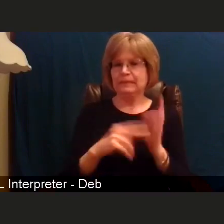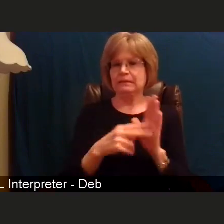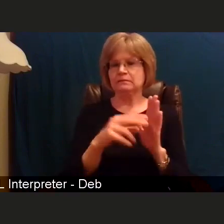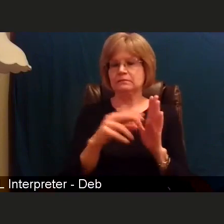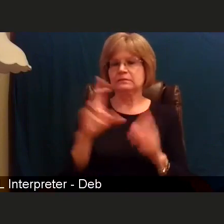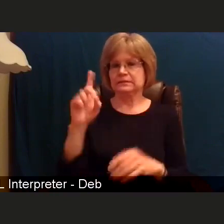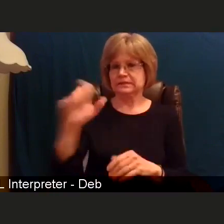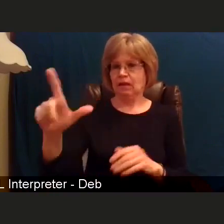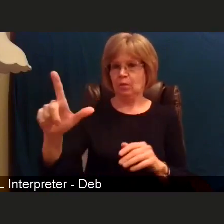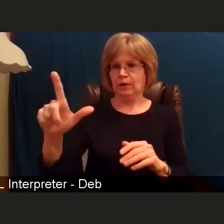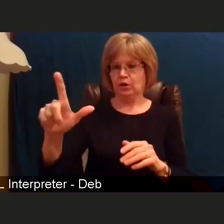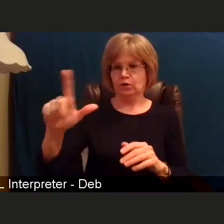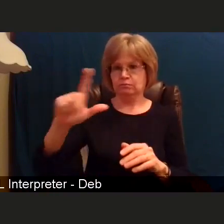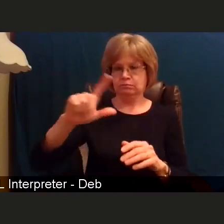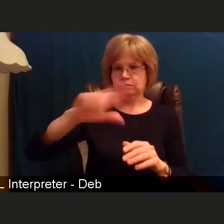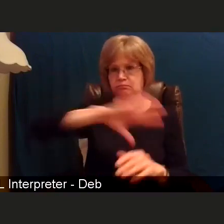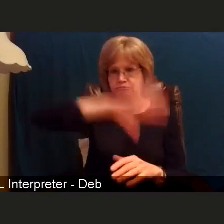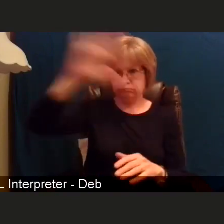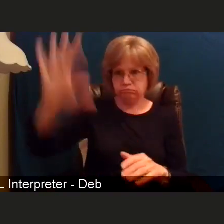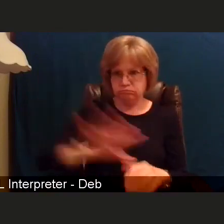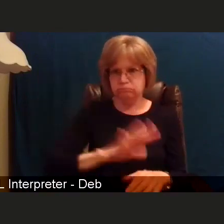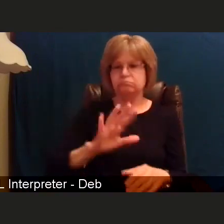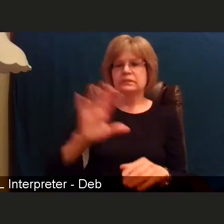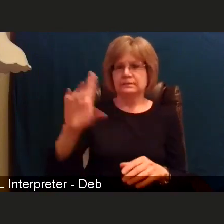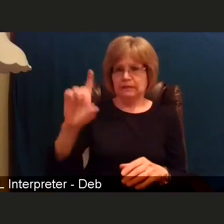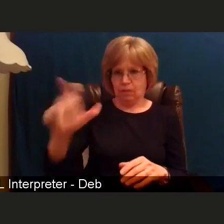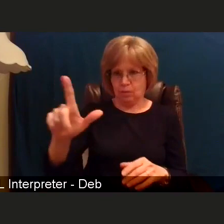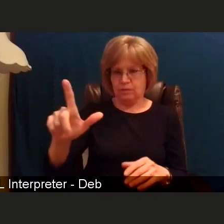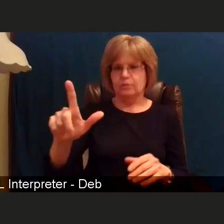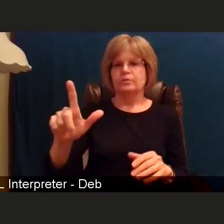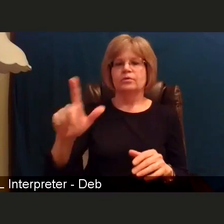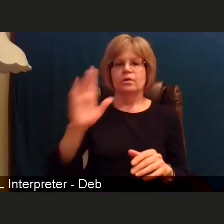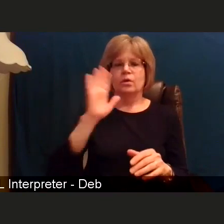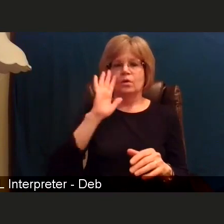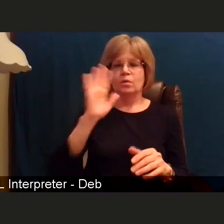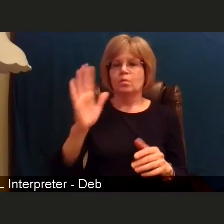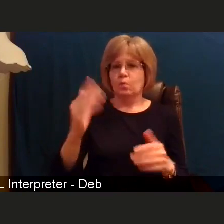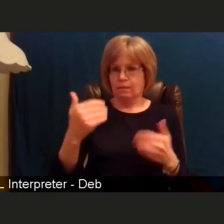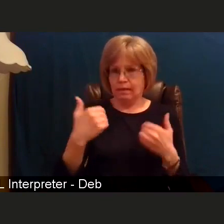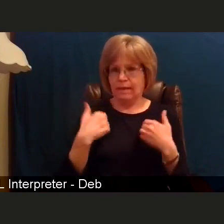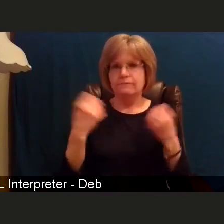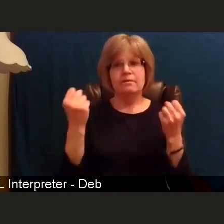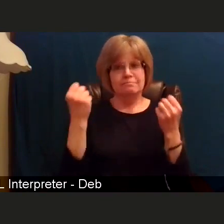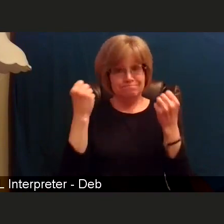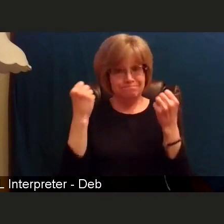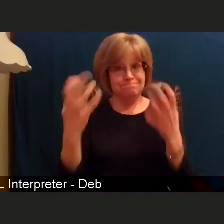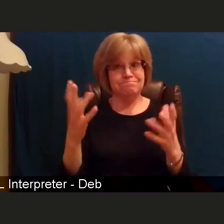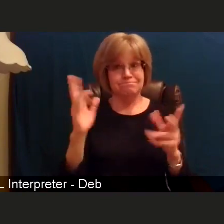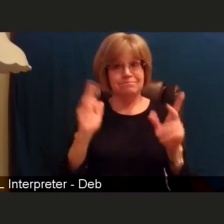all of us will basically have a significant portion of people who will become eligible